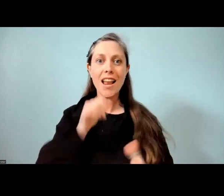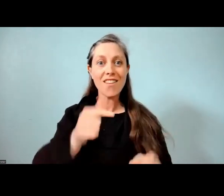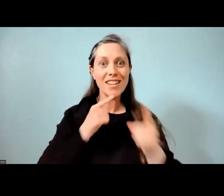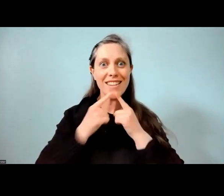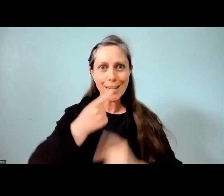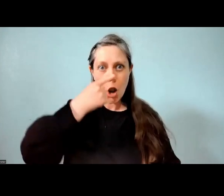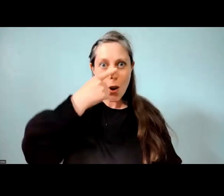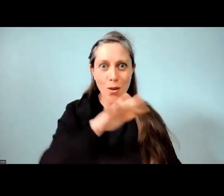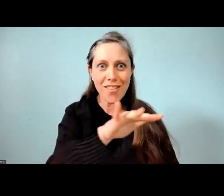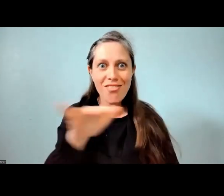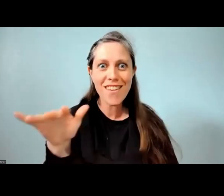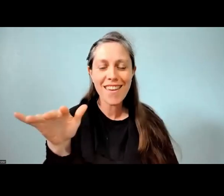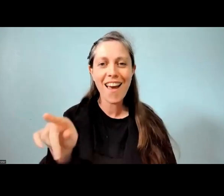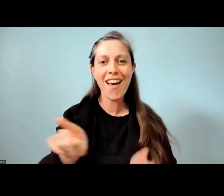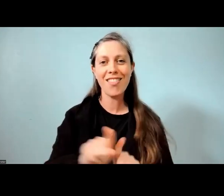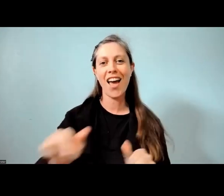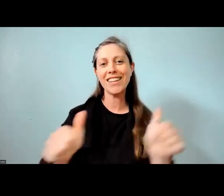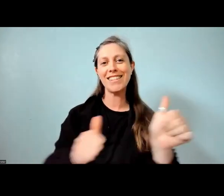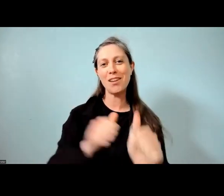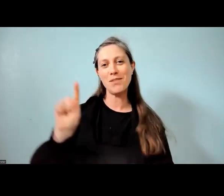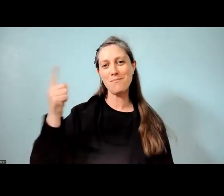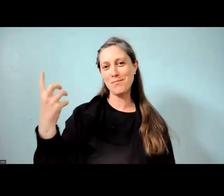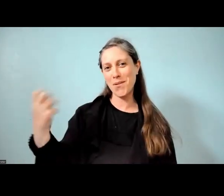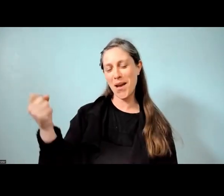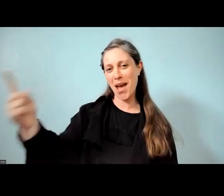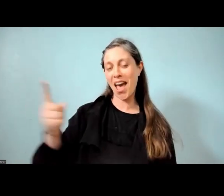like our wonderful deputy principal then we got something for you as well.